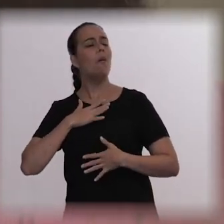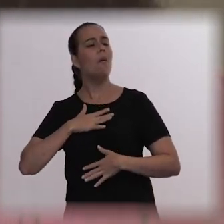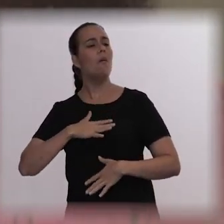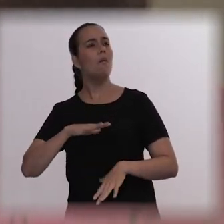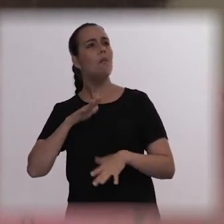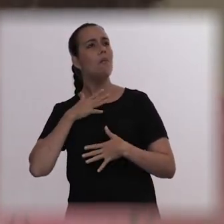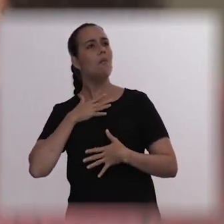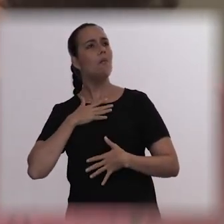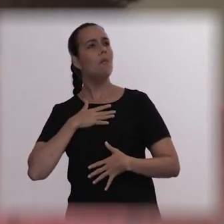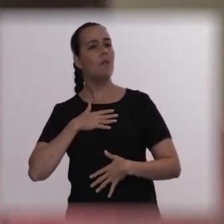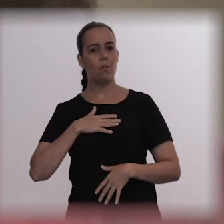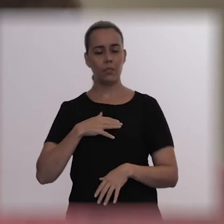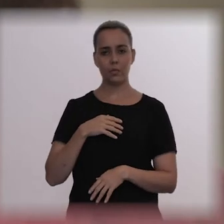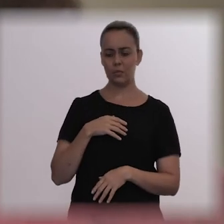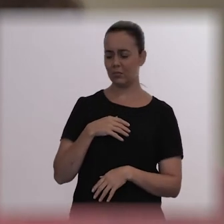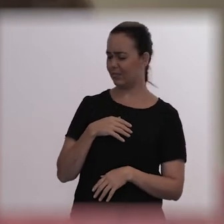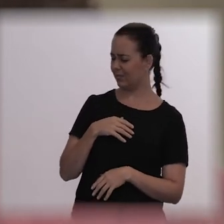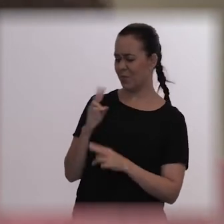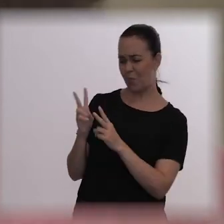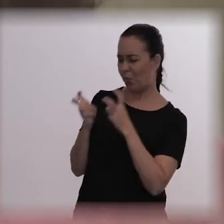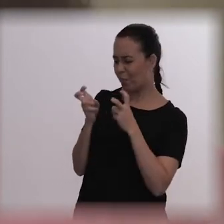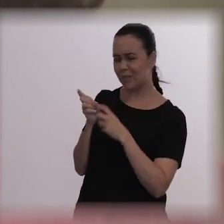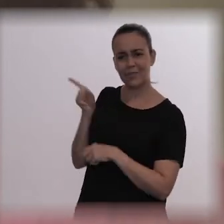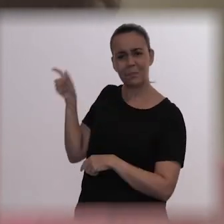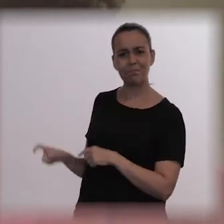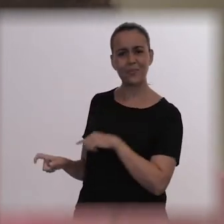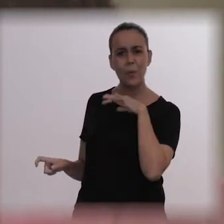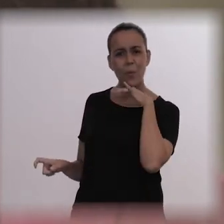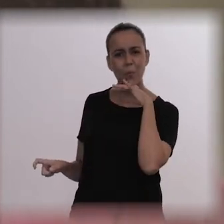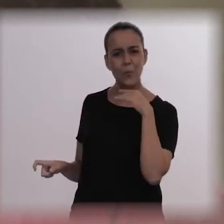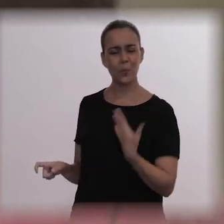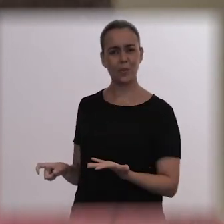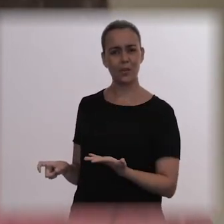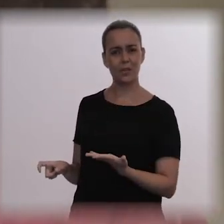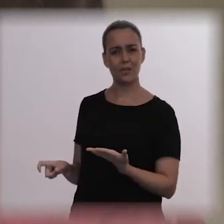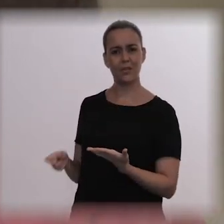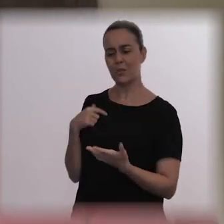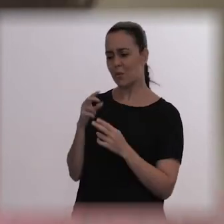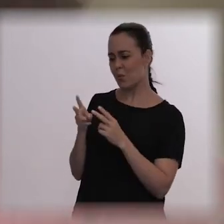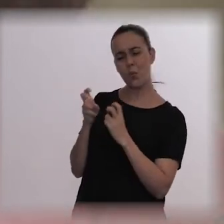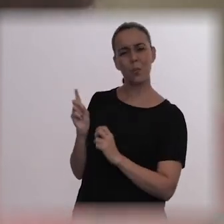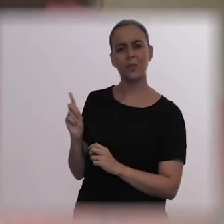it didn’t seem urgent. So, it seemed ... Thiago, let's go to mom's house, we can stay there together.